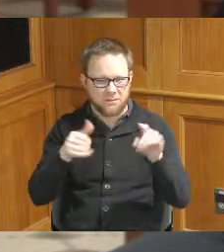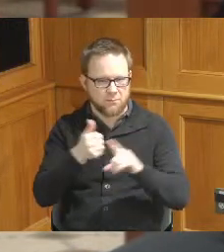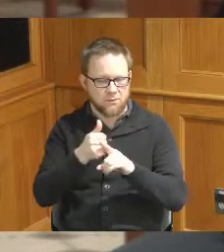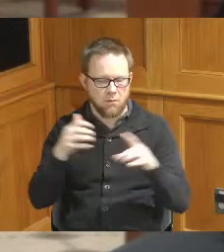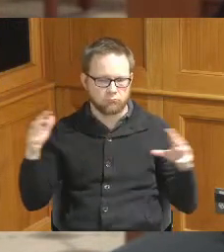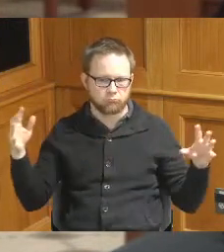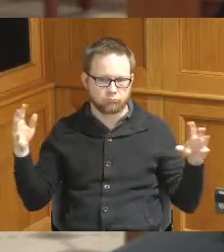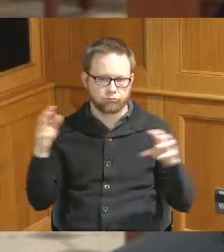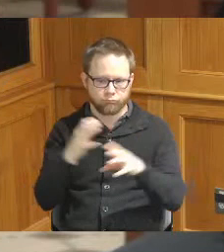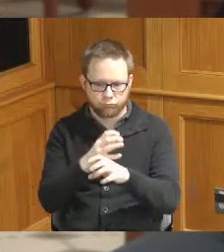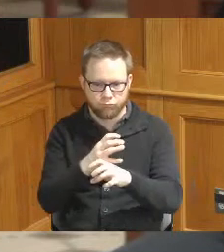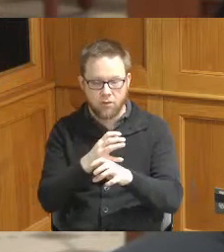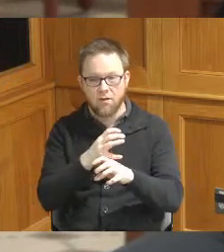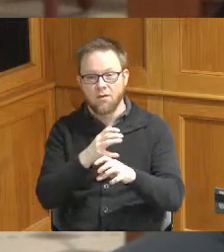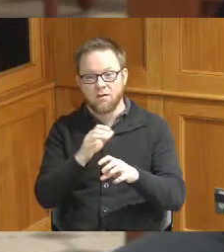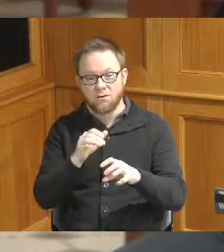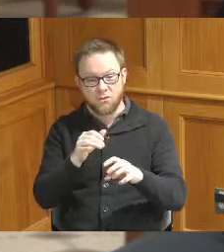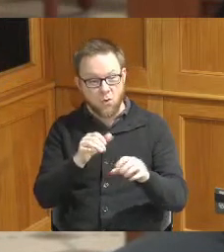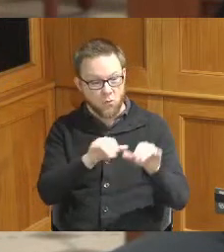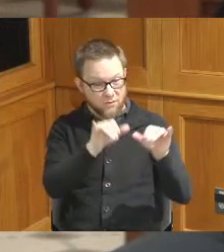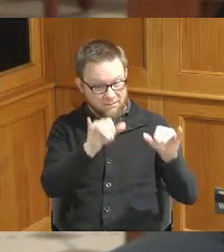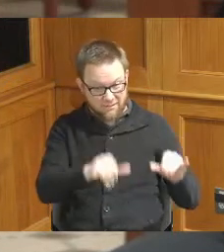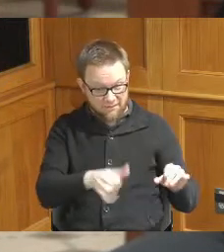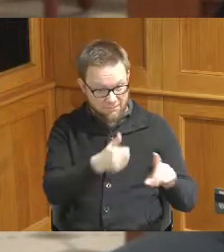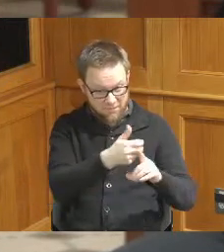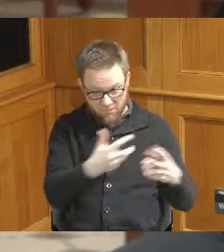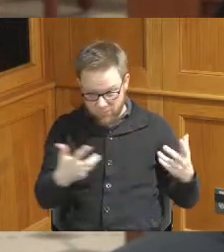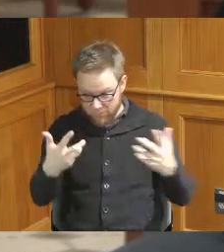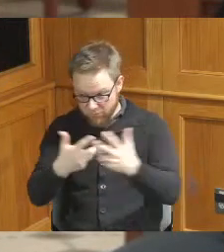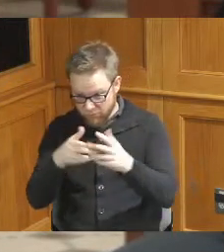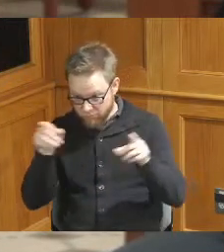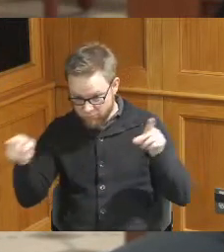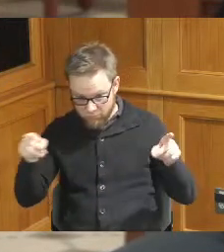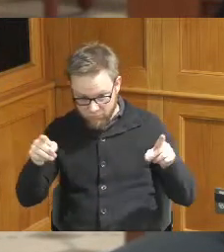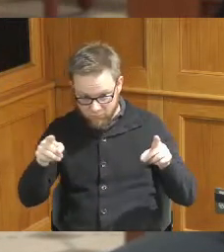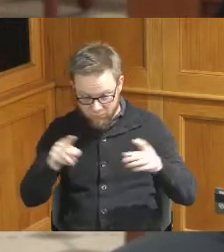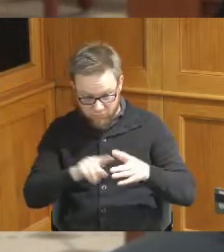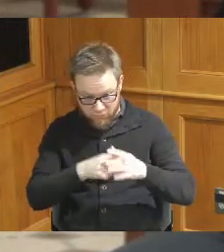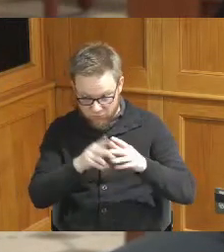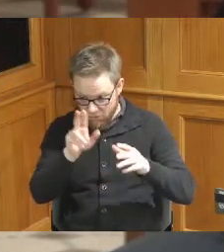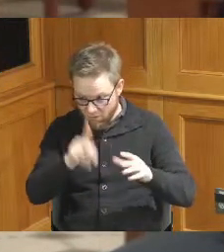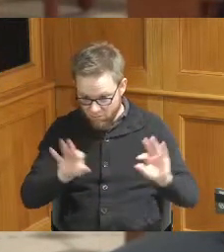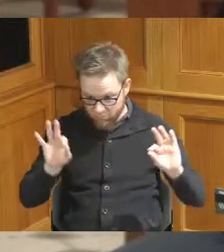that compatible systems were operational before we could turn on the large pumps so once we had